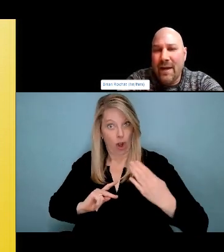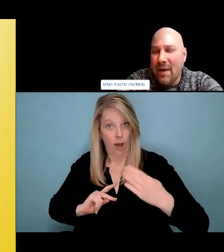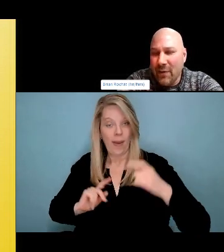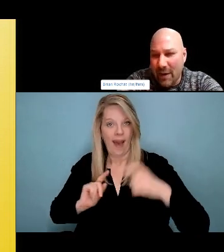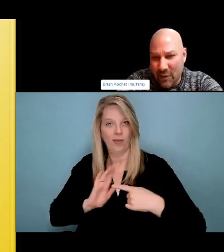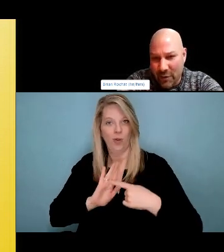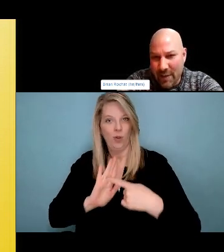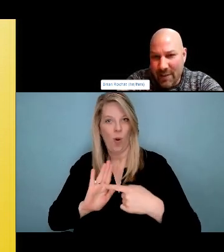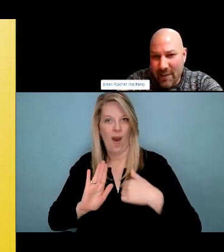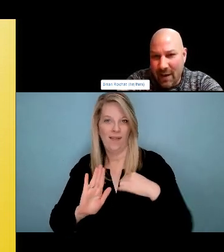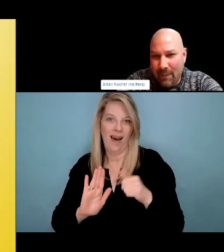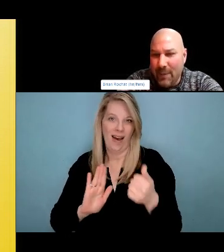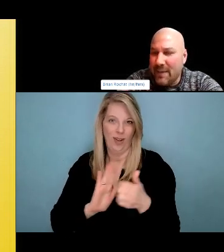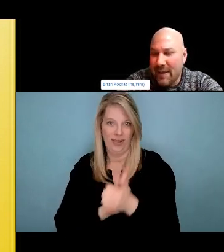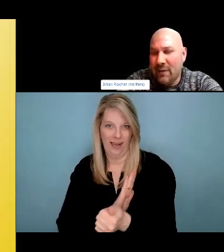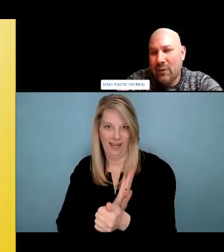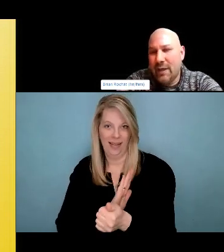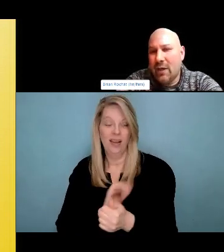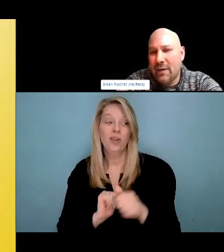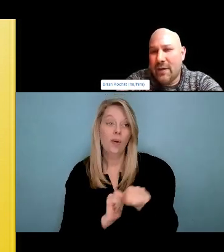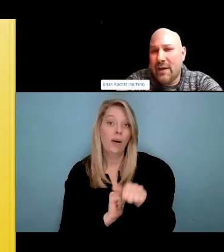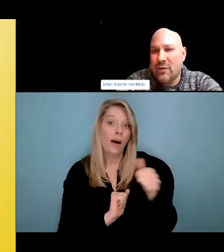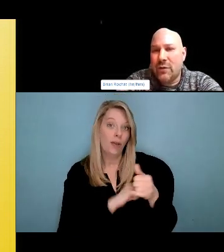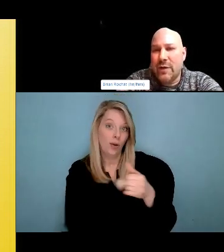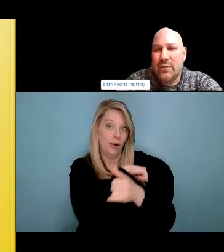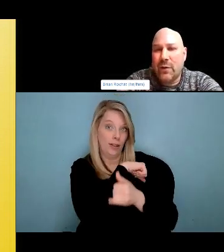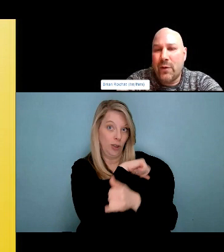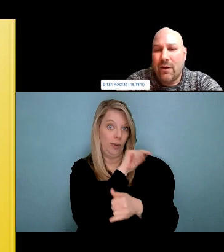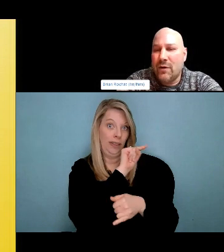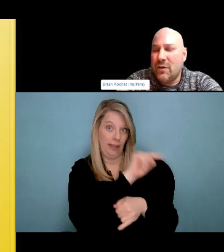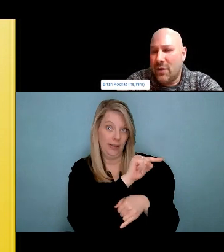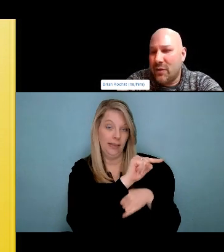in the sweat lodge, he did not participate in the sweat lodge, he did still identify